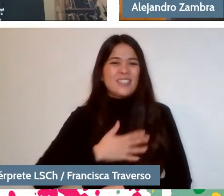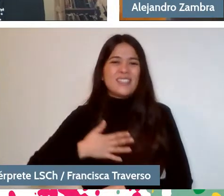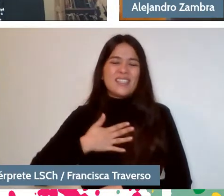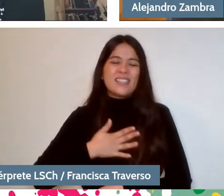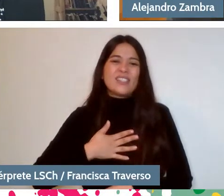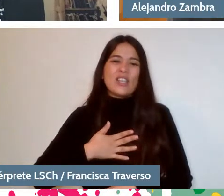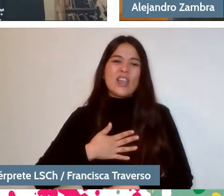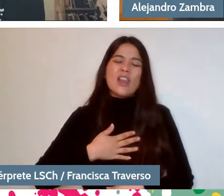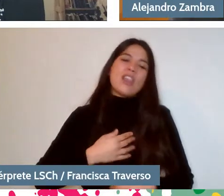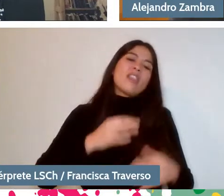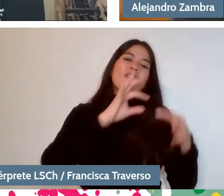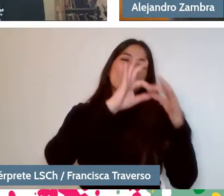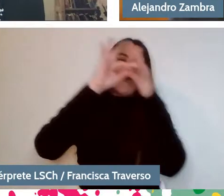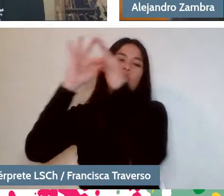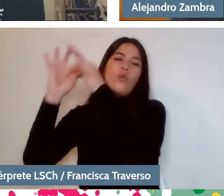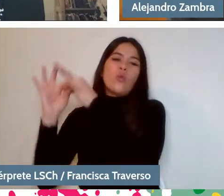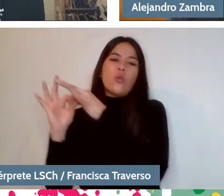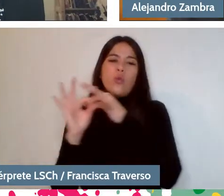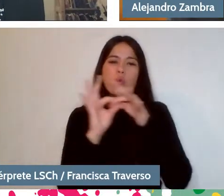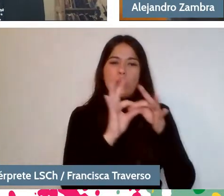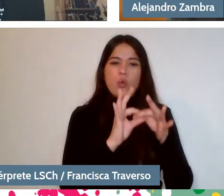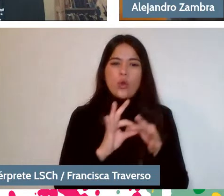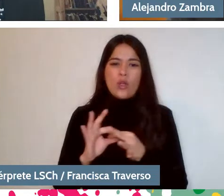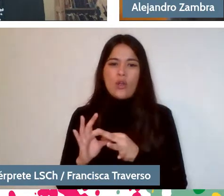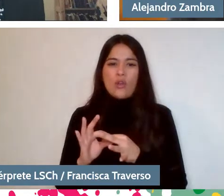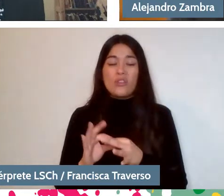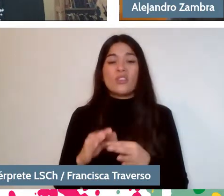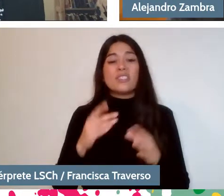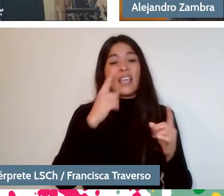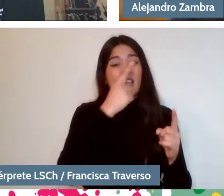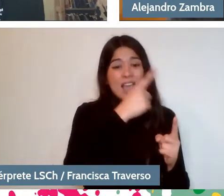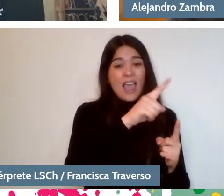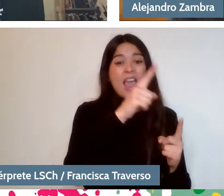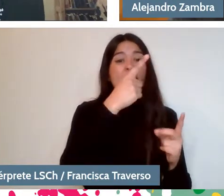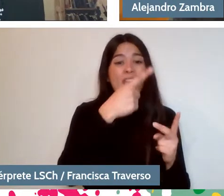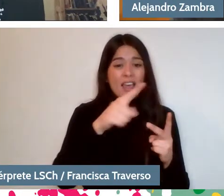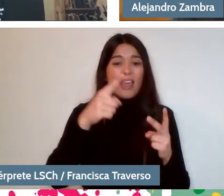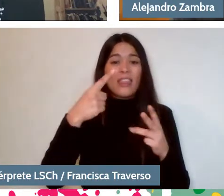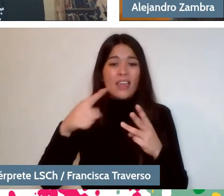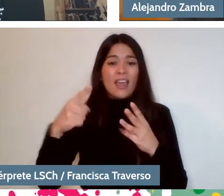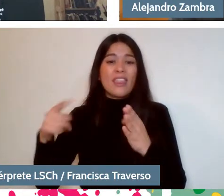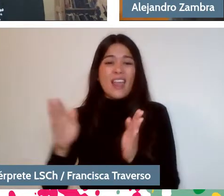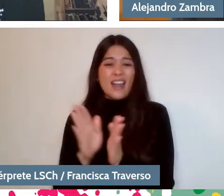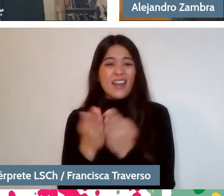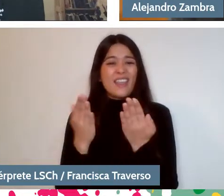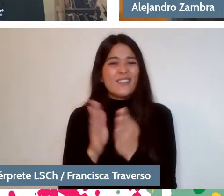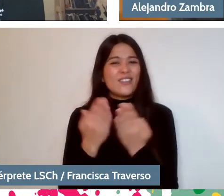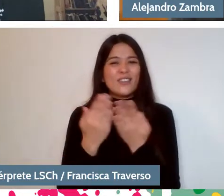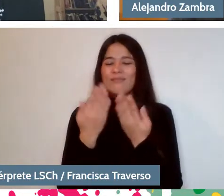And of course, each book has been different. Even different of what I imagine is going to be